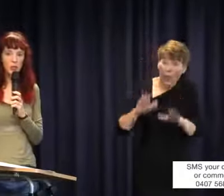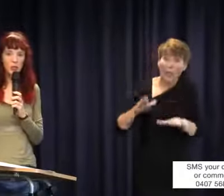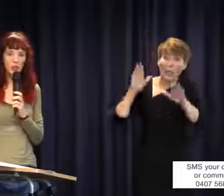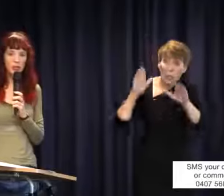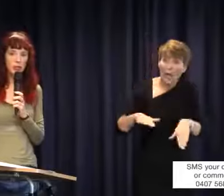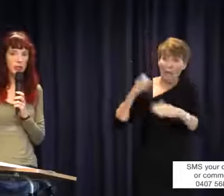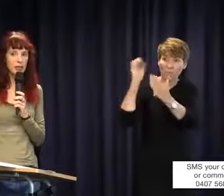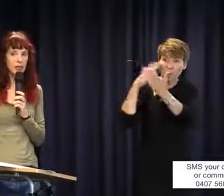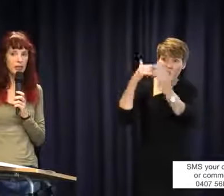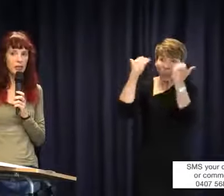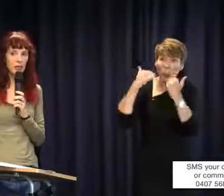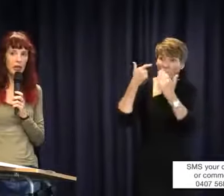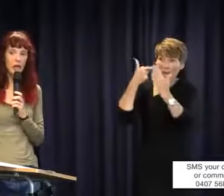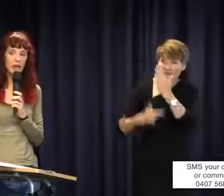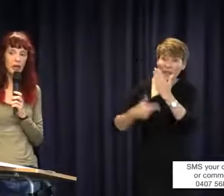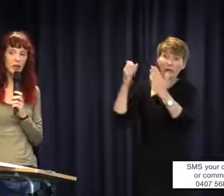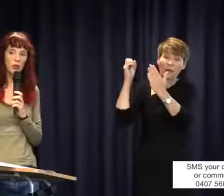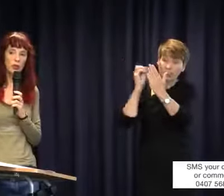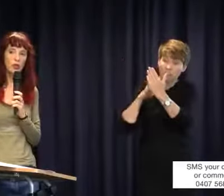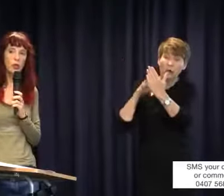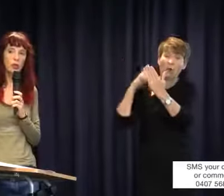pension when they did not need to be. So you have to kind of think, `What's a reasonable